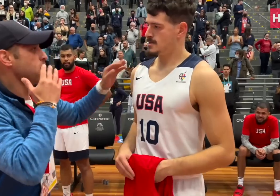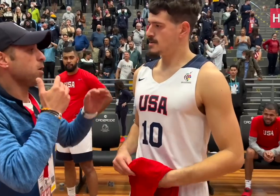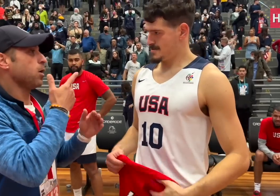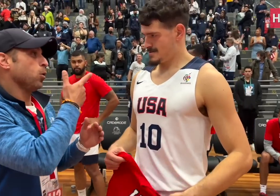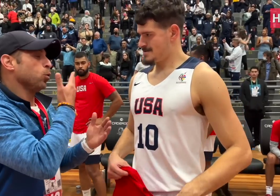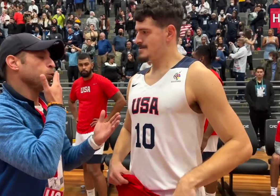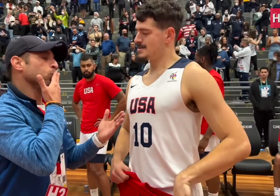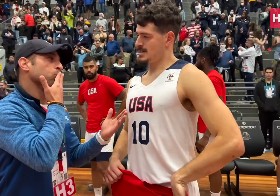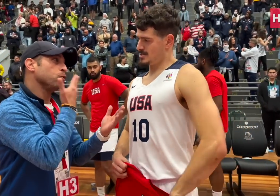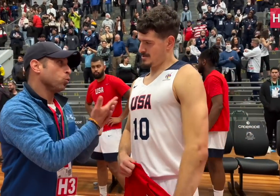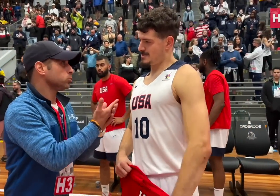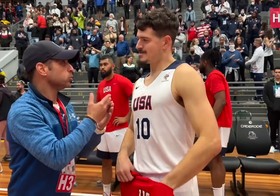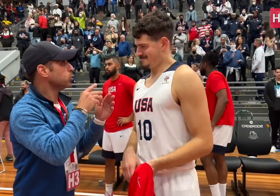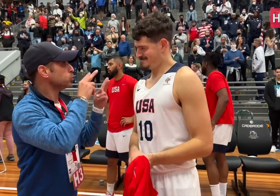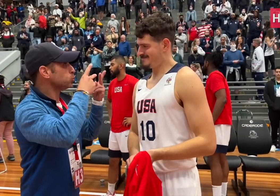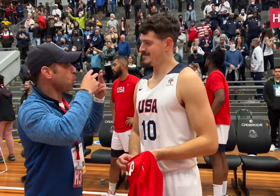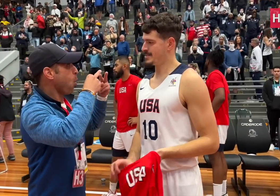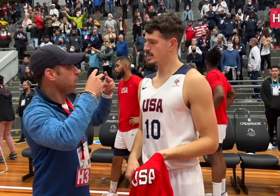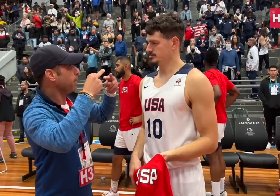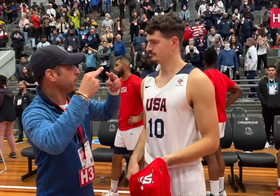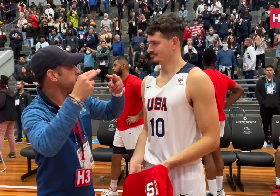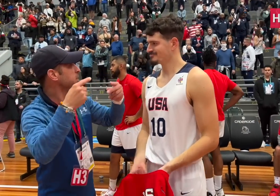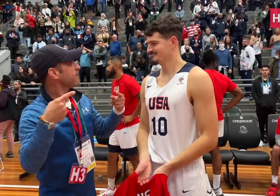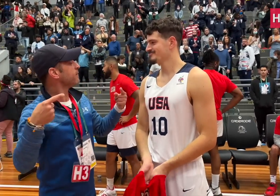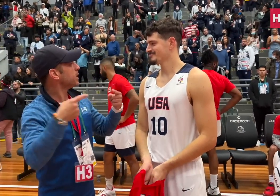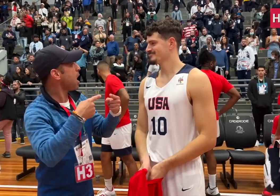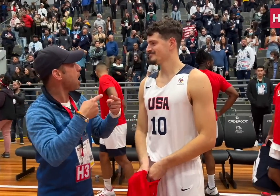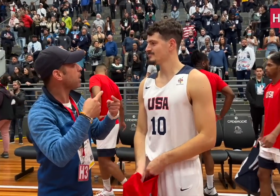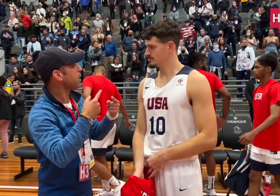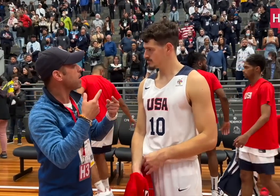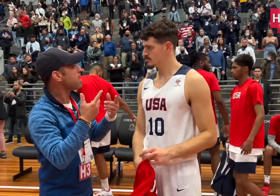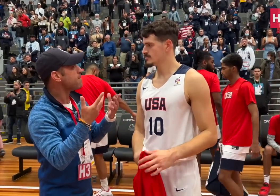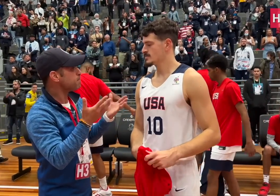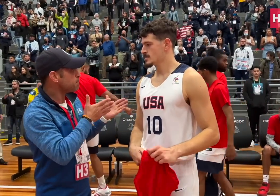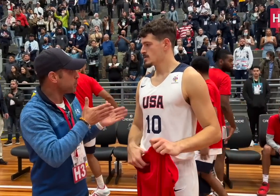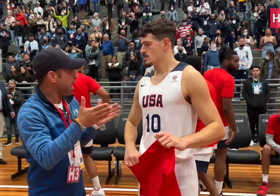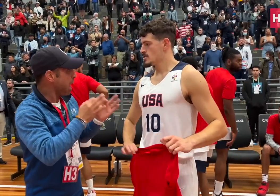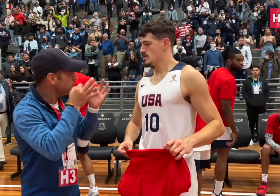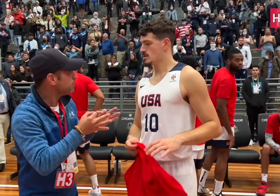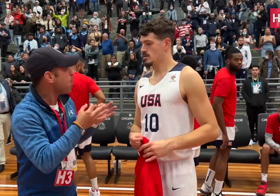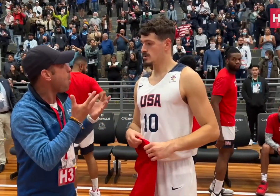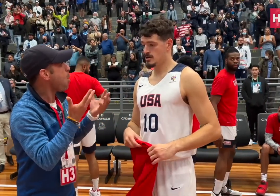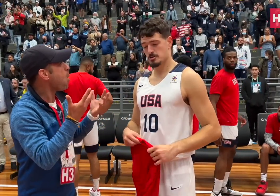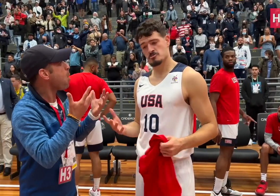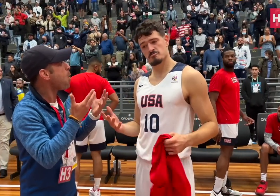I know you’ve had a good tournament, what happened?